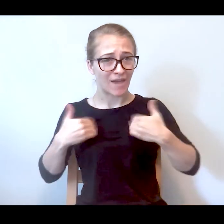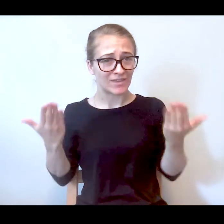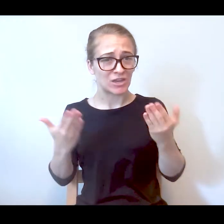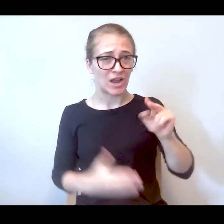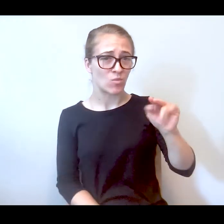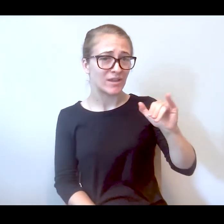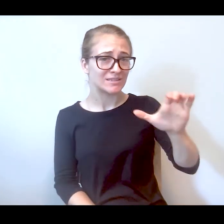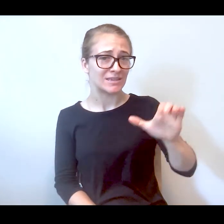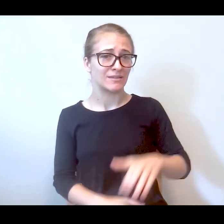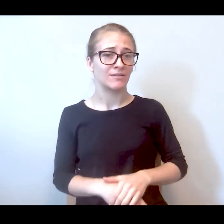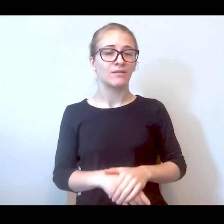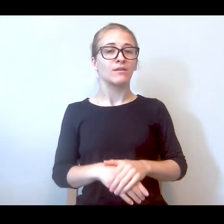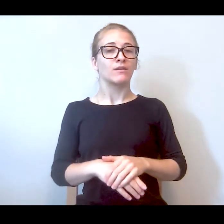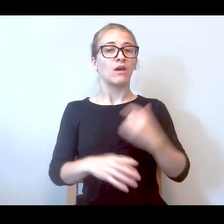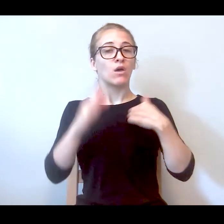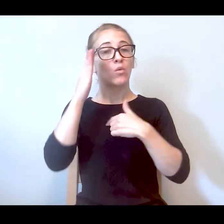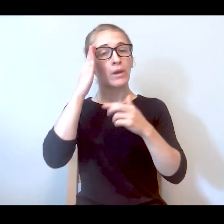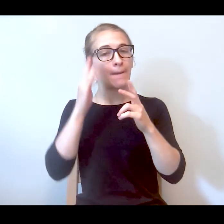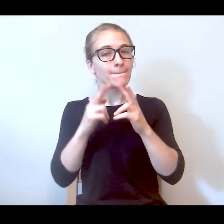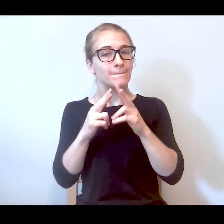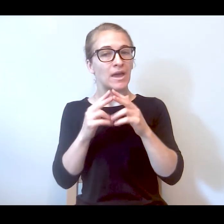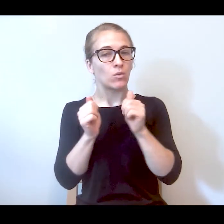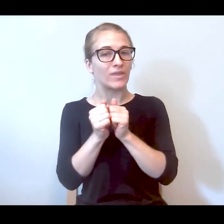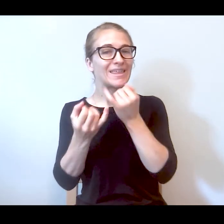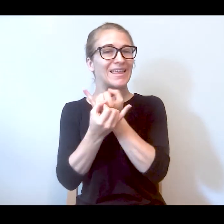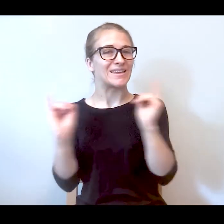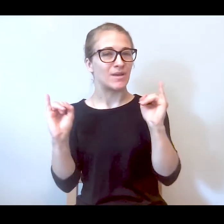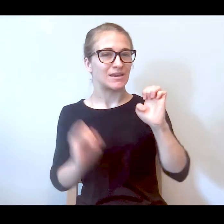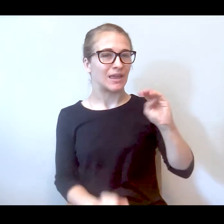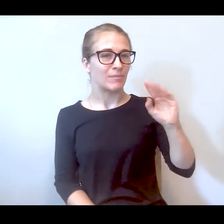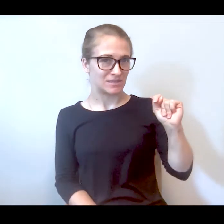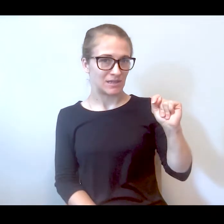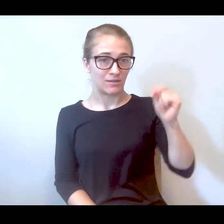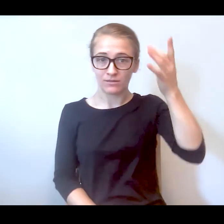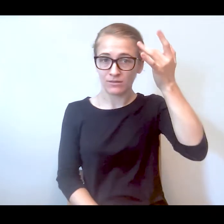But we pair them with an independent EMT because in